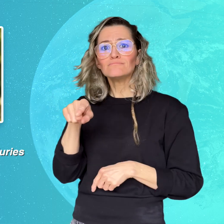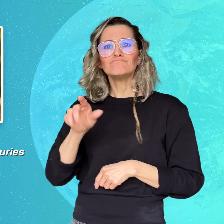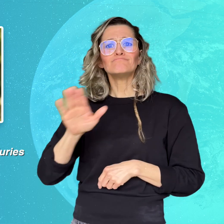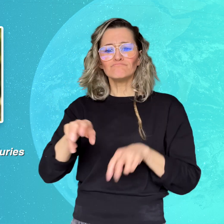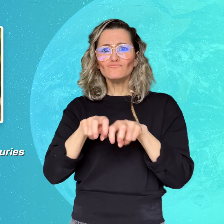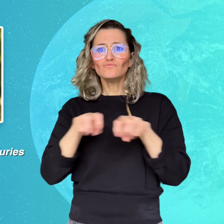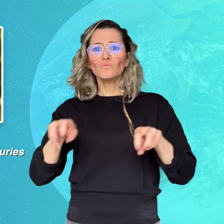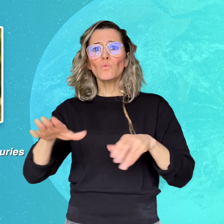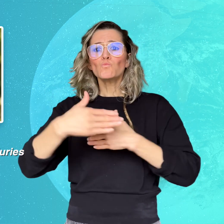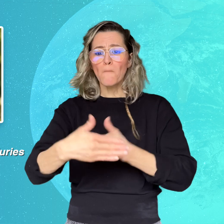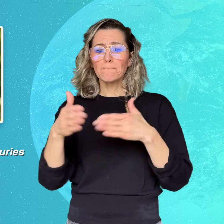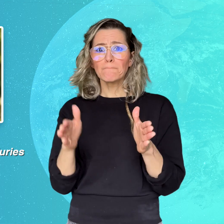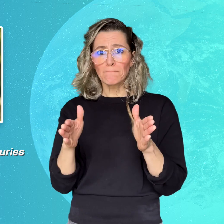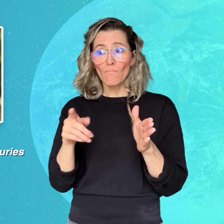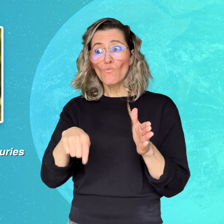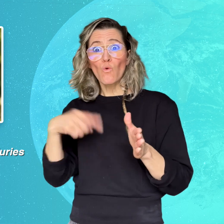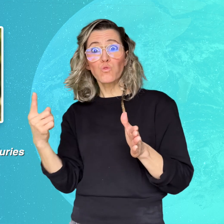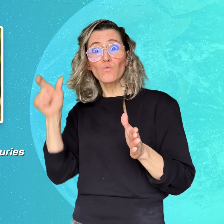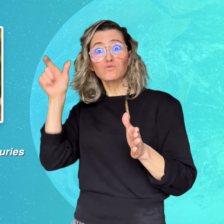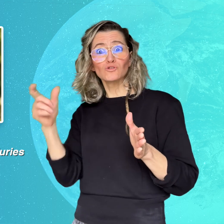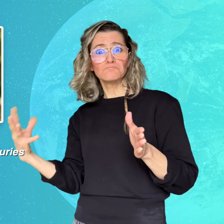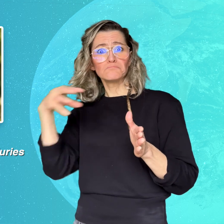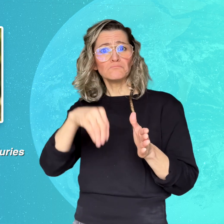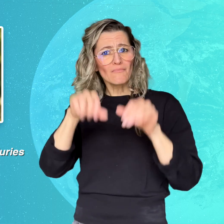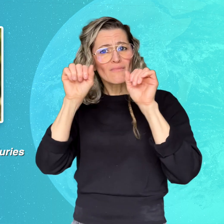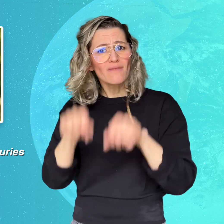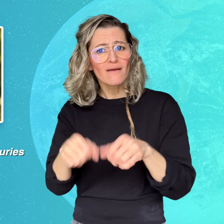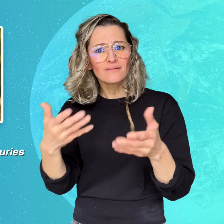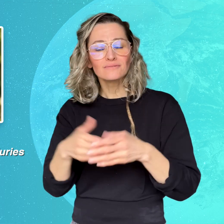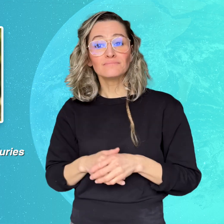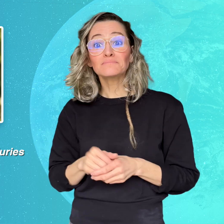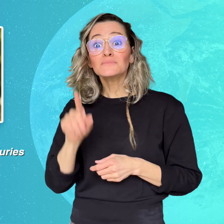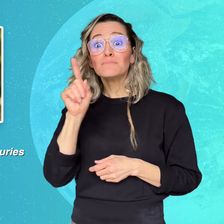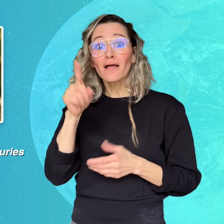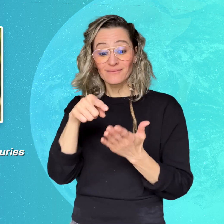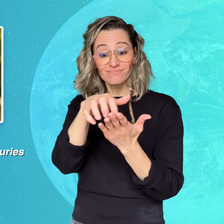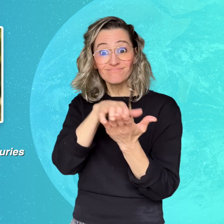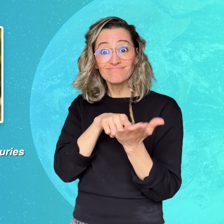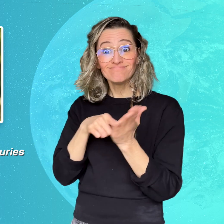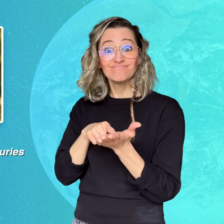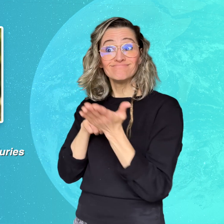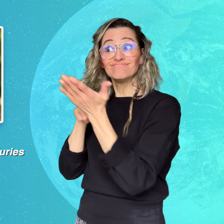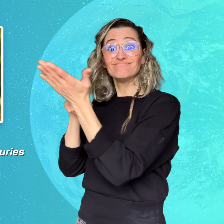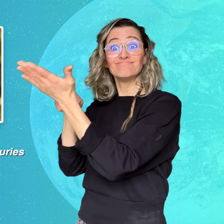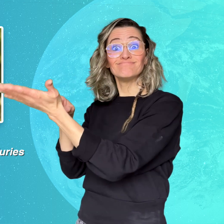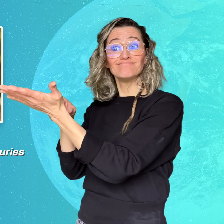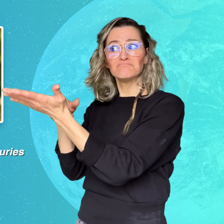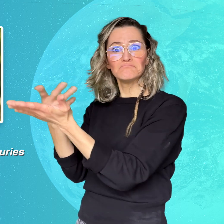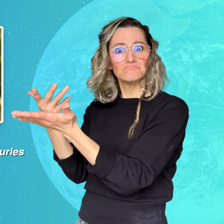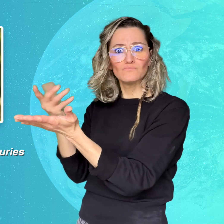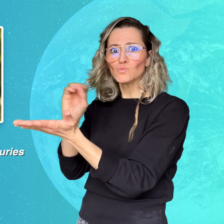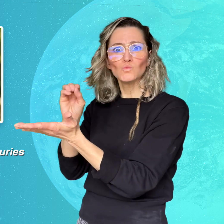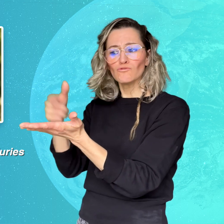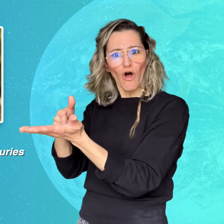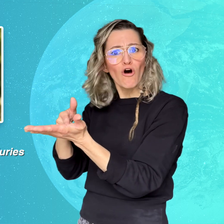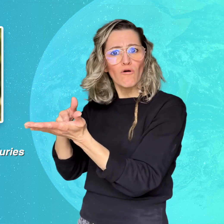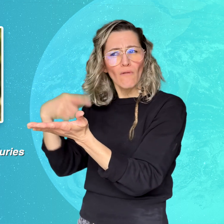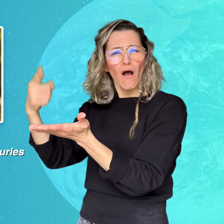in the jury room, but it was not used until late 2022 for the first